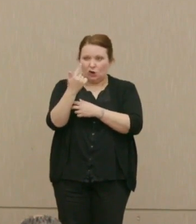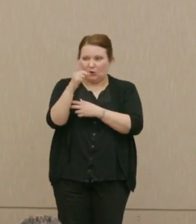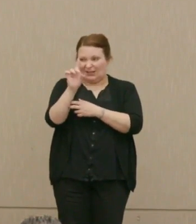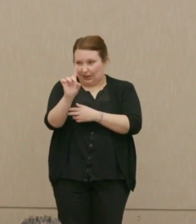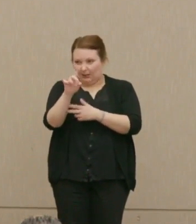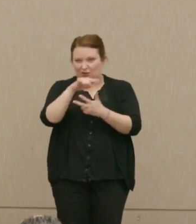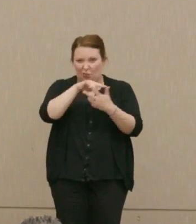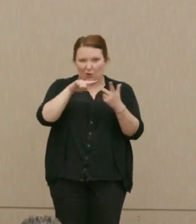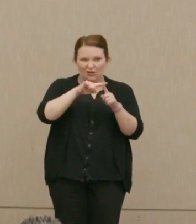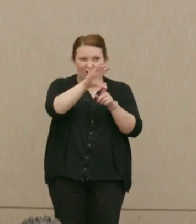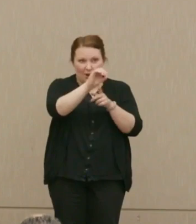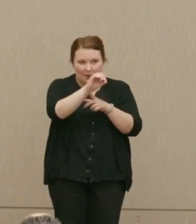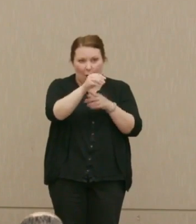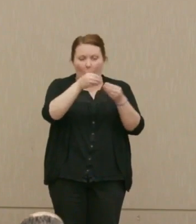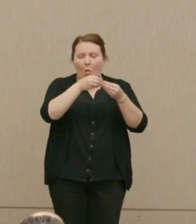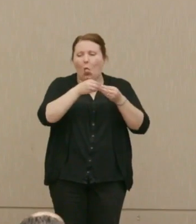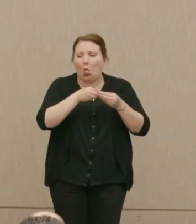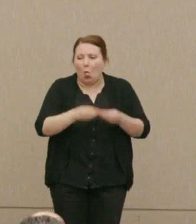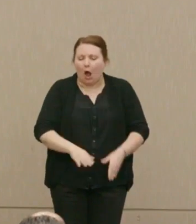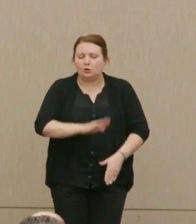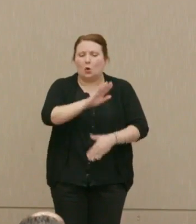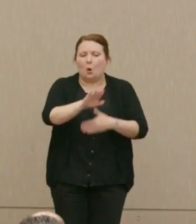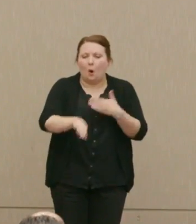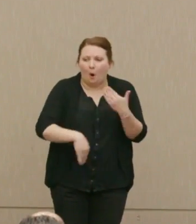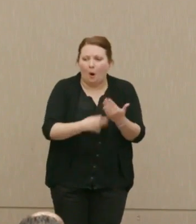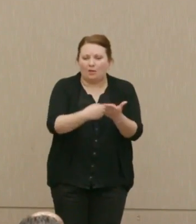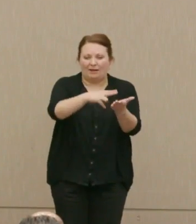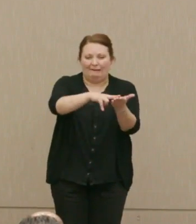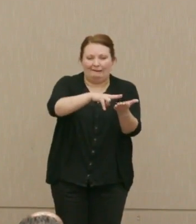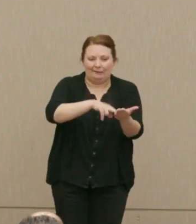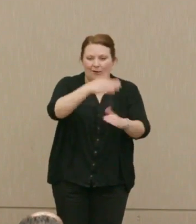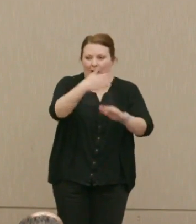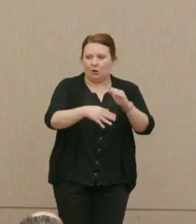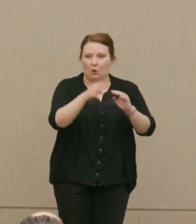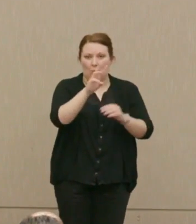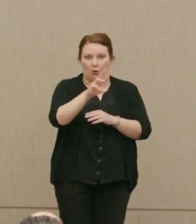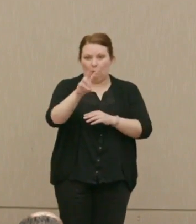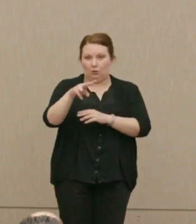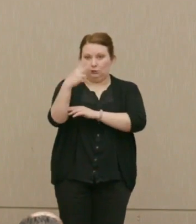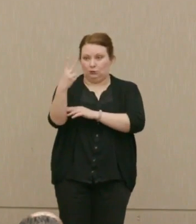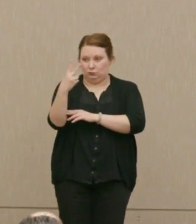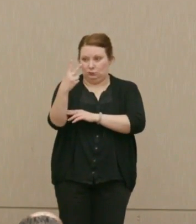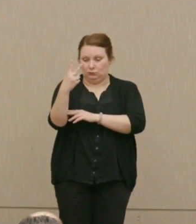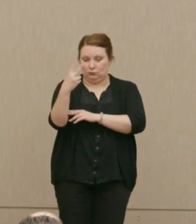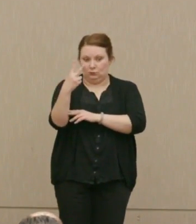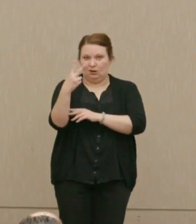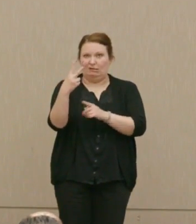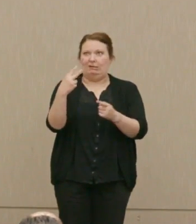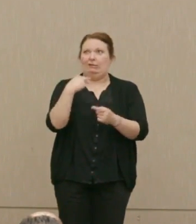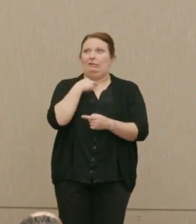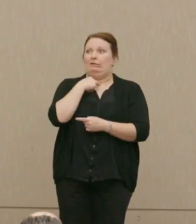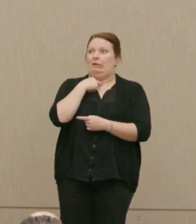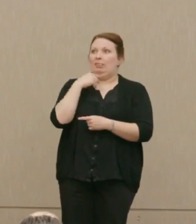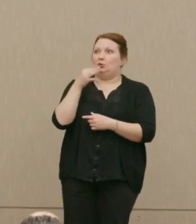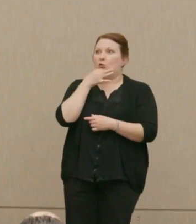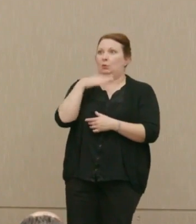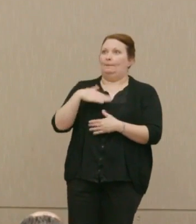lost all of their contracts at the end of World War II, they faced bankruptcy.